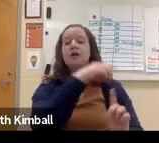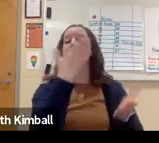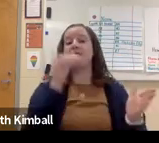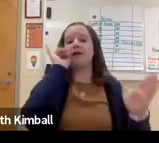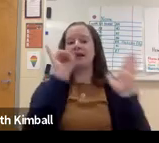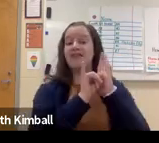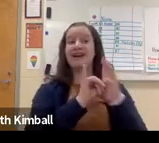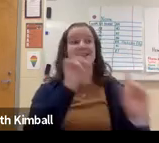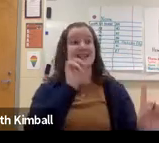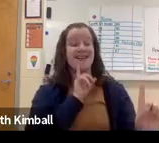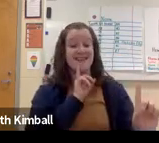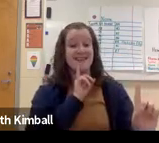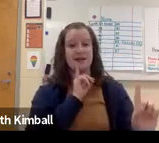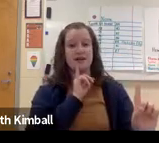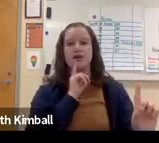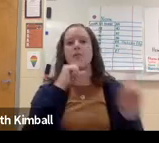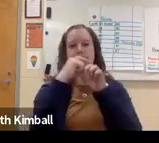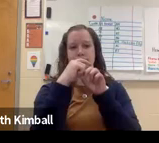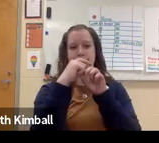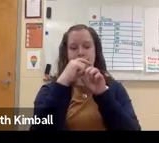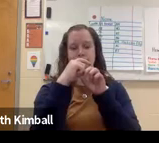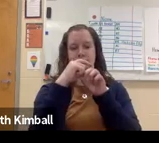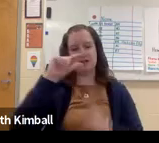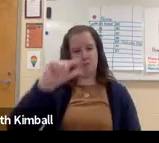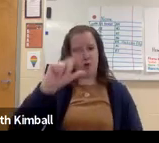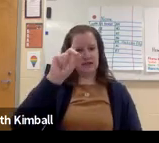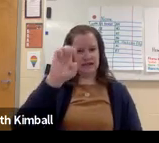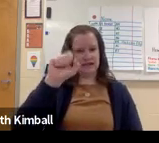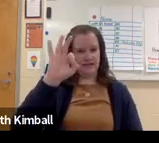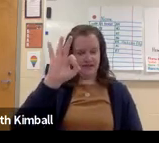and not regarding their use of the language of ASL,